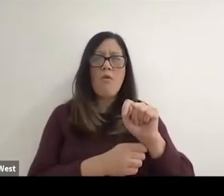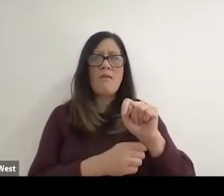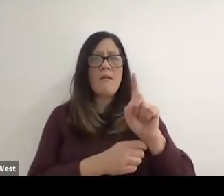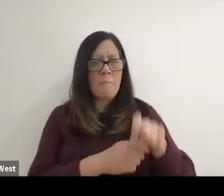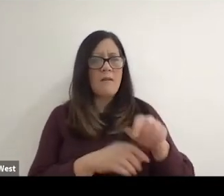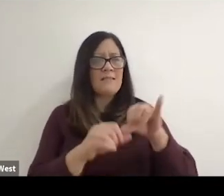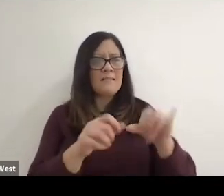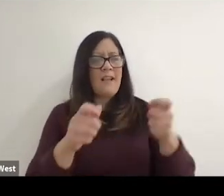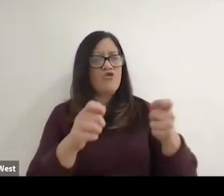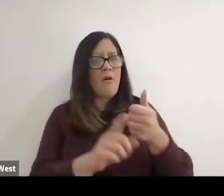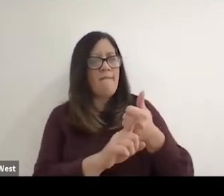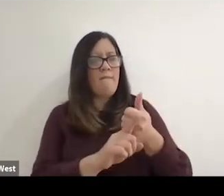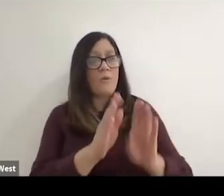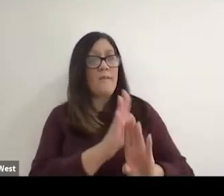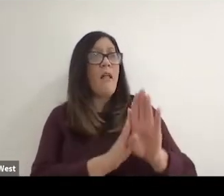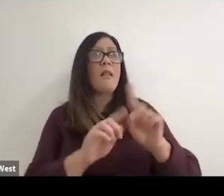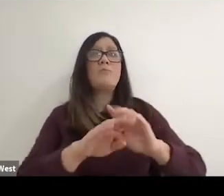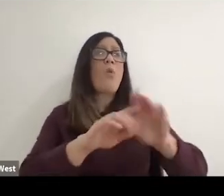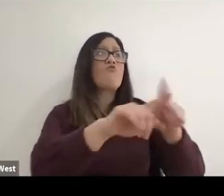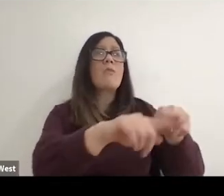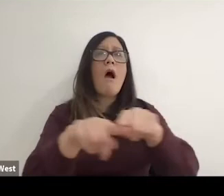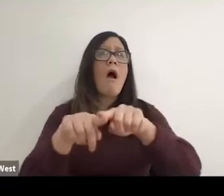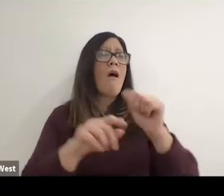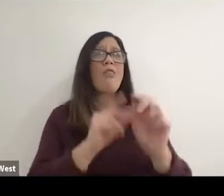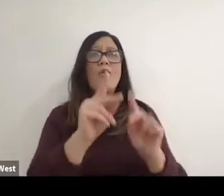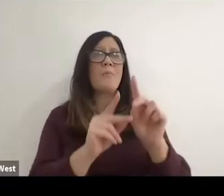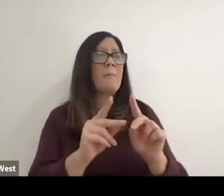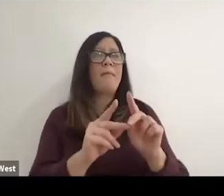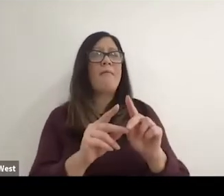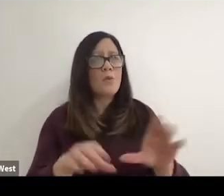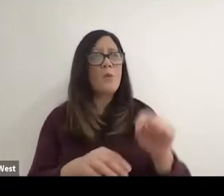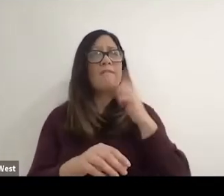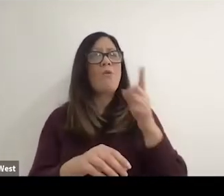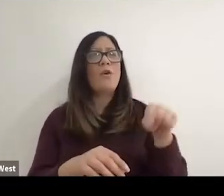others will do it for you 'cause they warm. You've gotta do it for yourself.